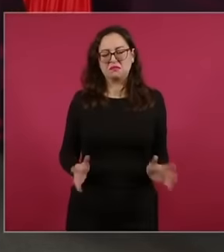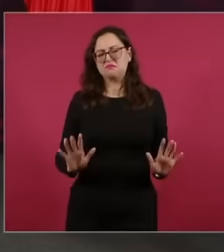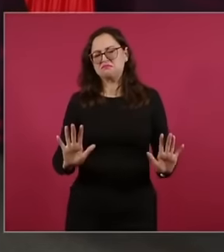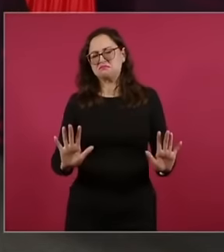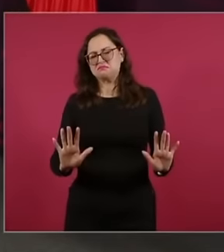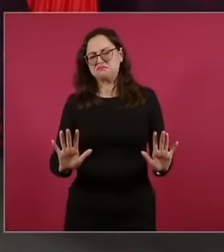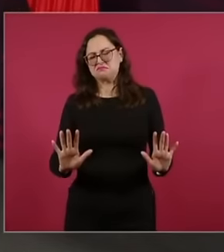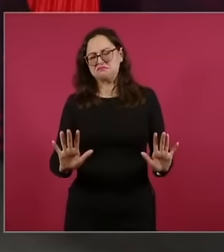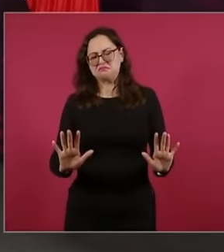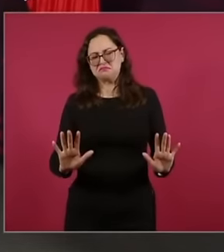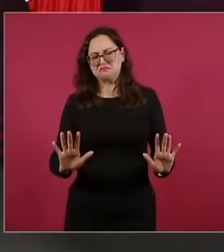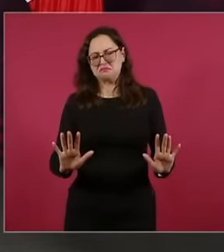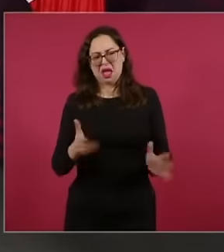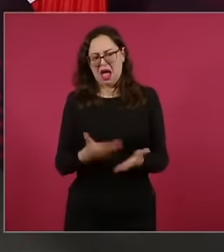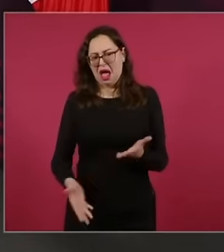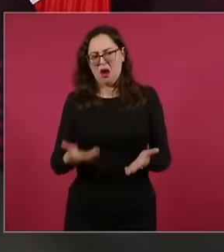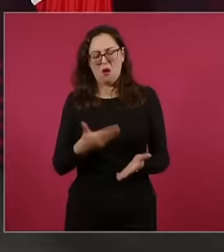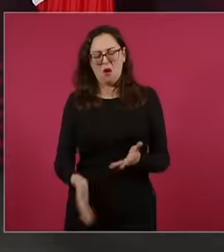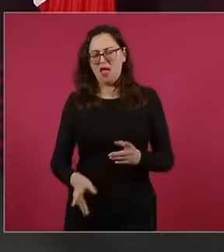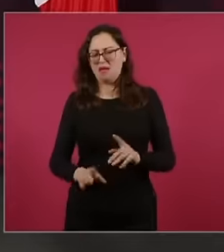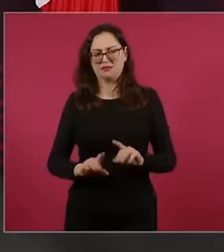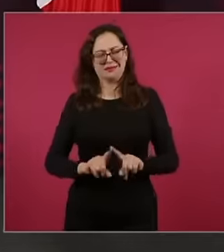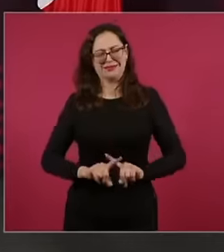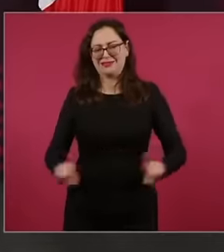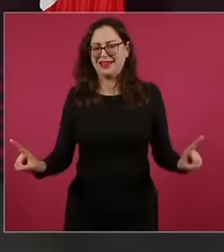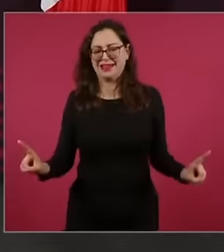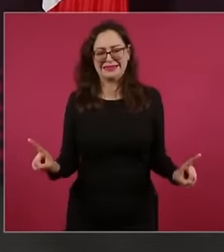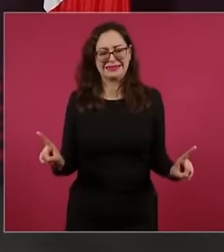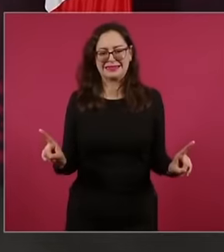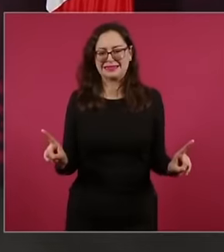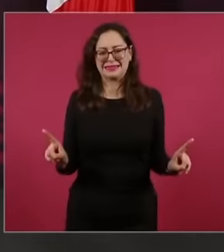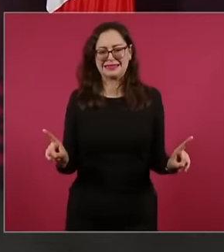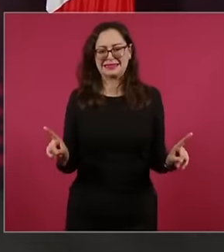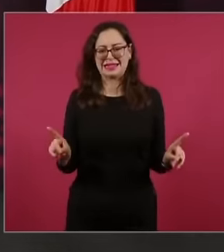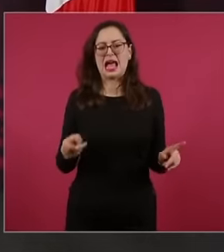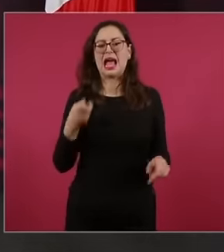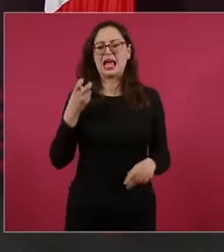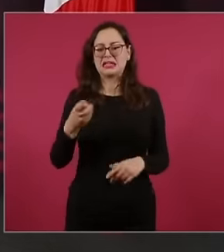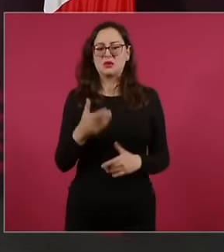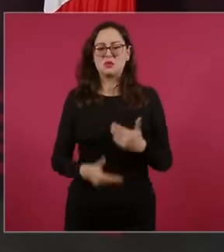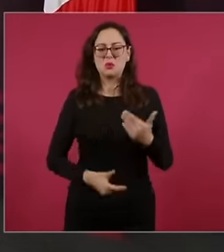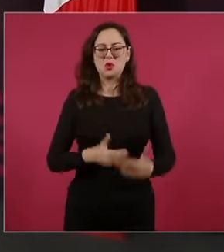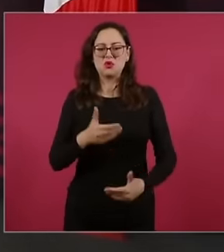do with the new times. These are